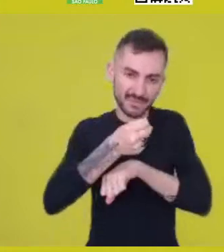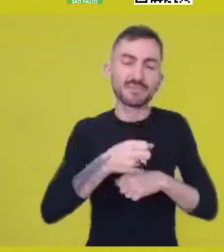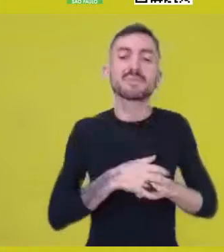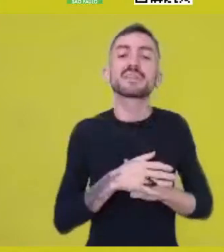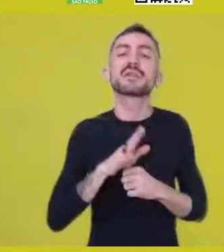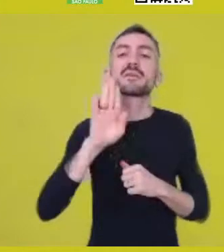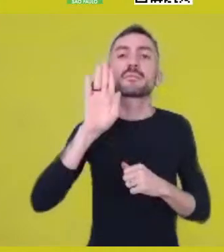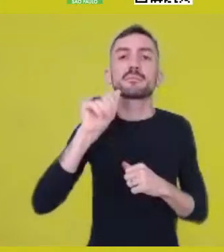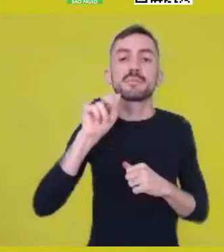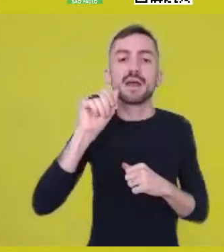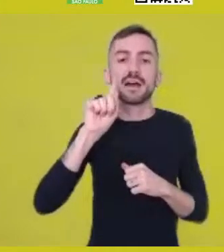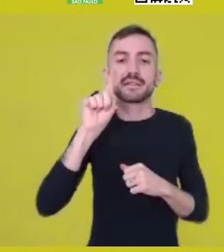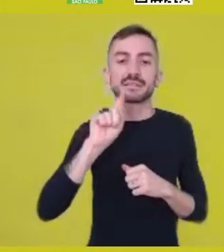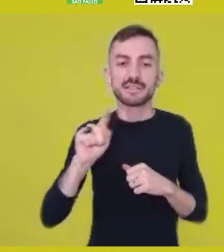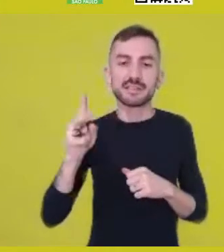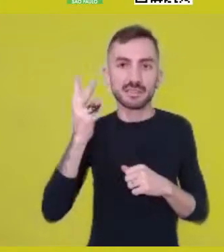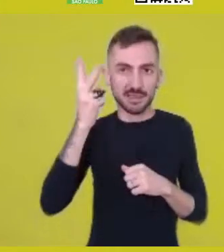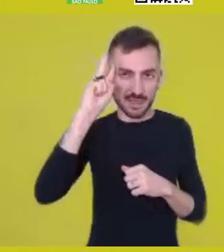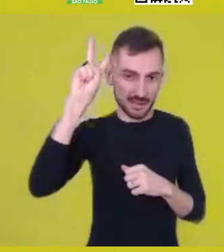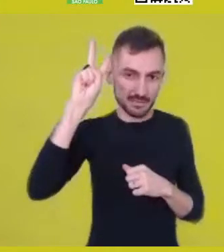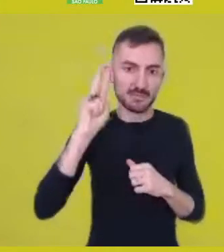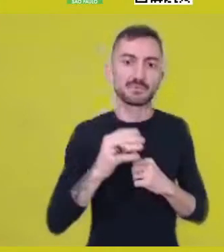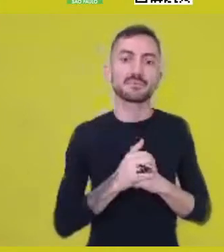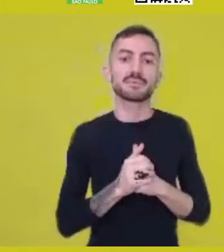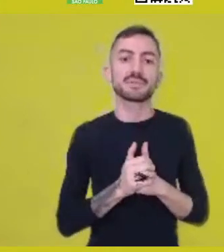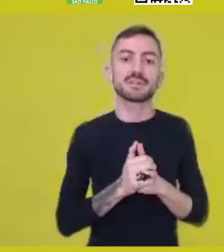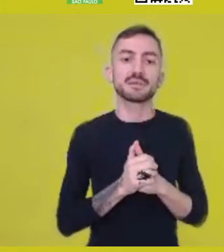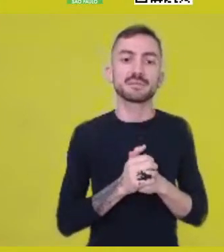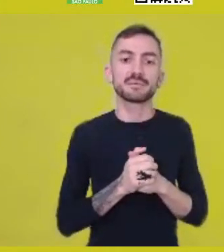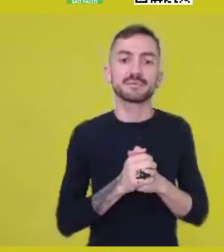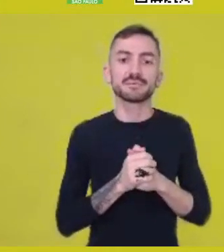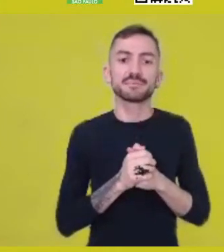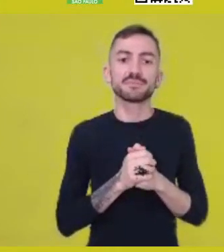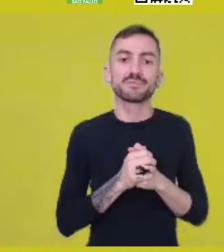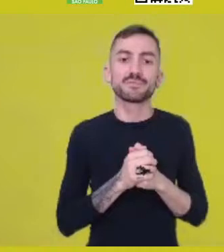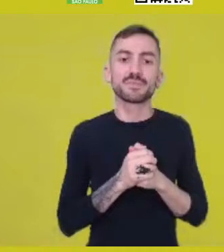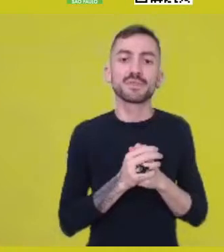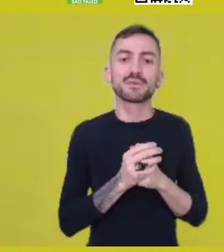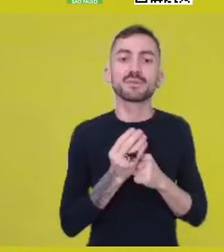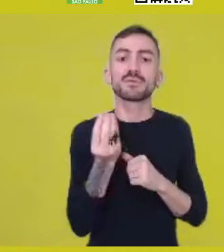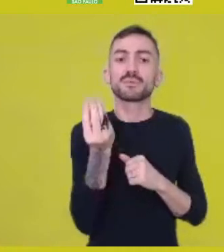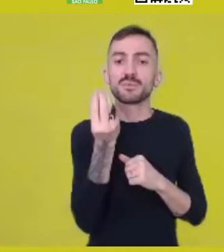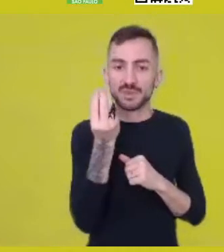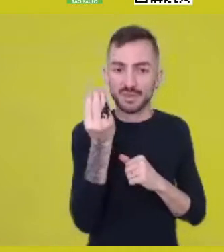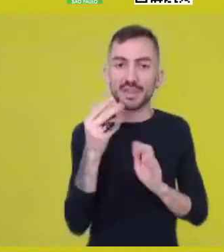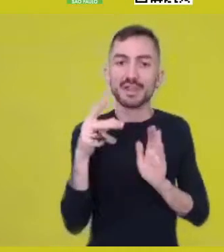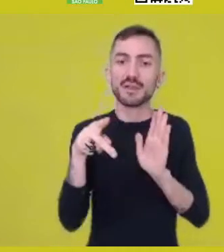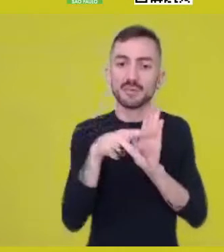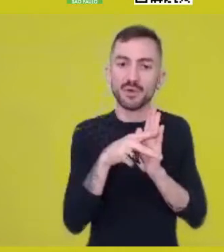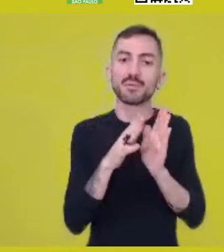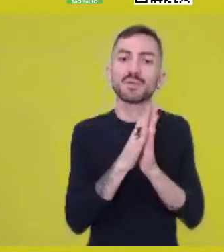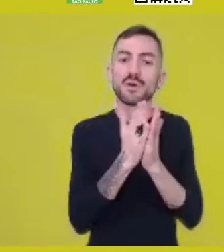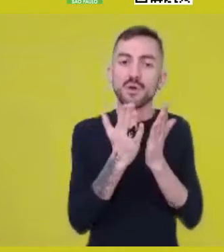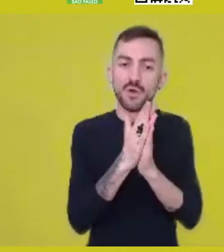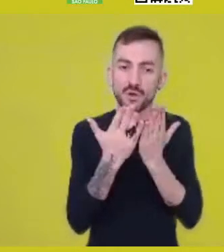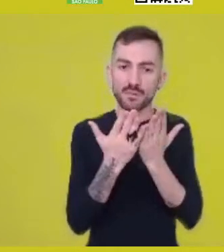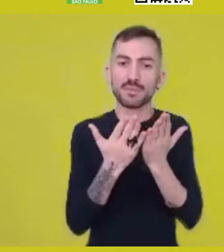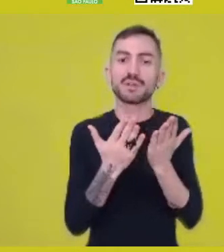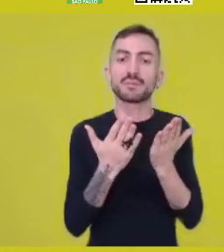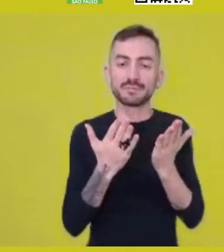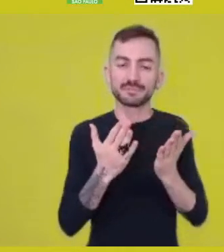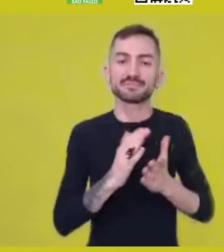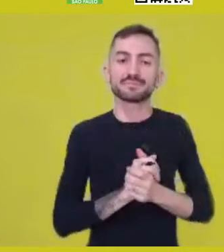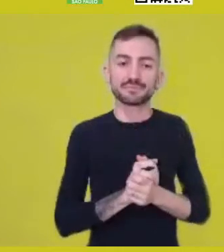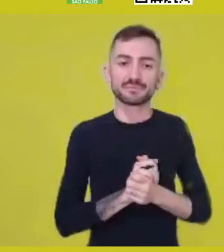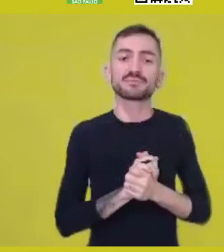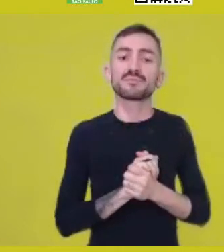in her emblematic work, “O Ori” - this extraordinary movie